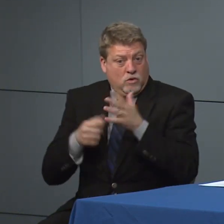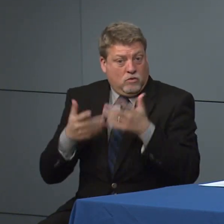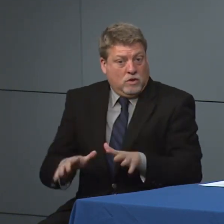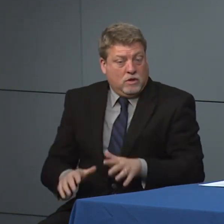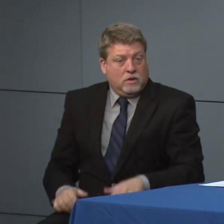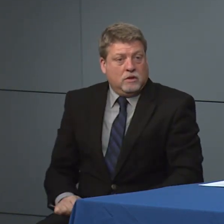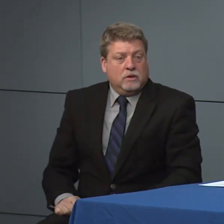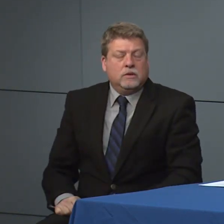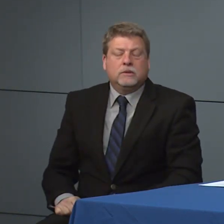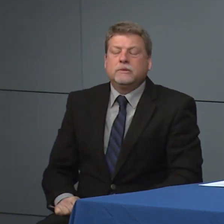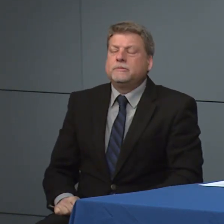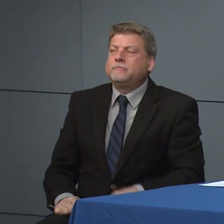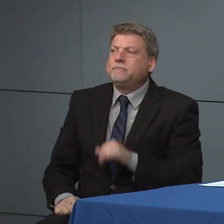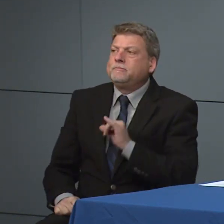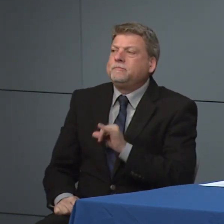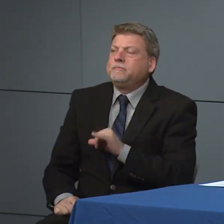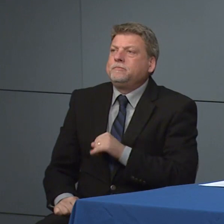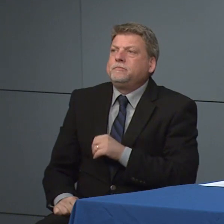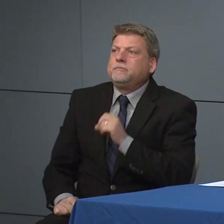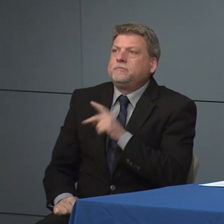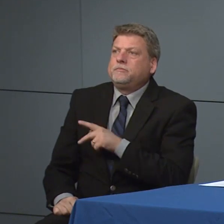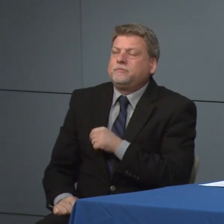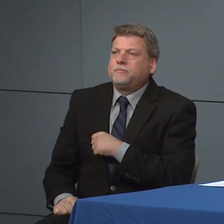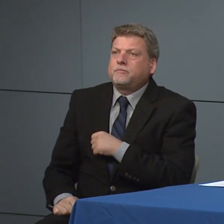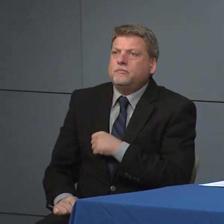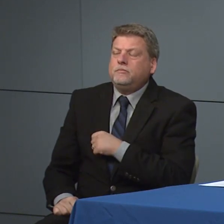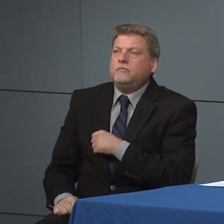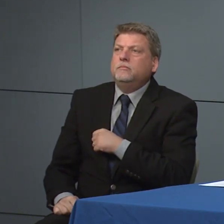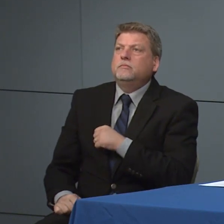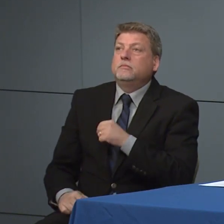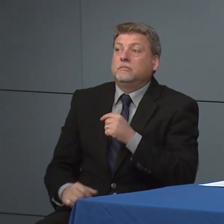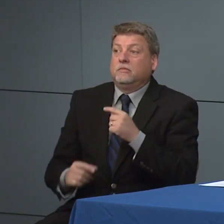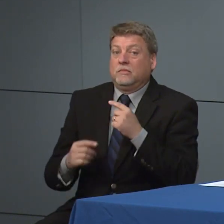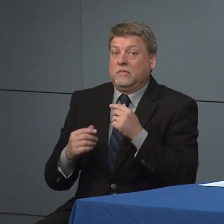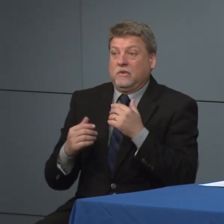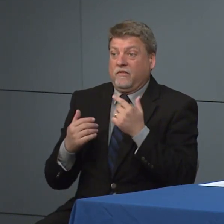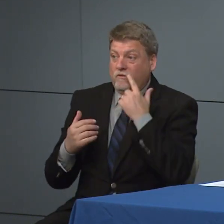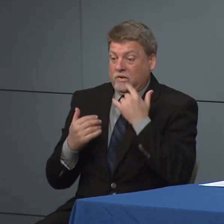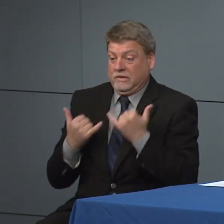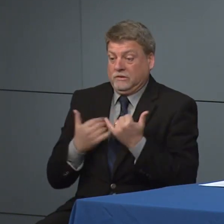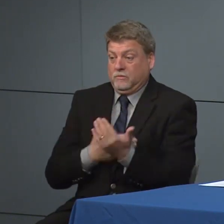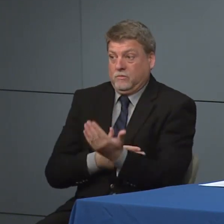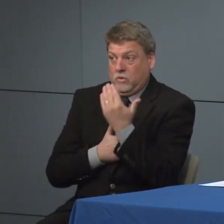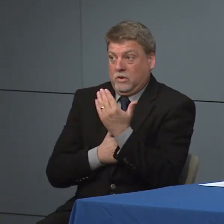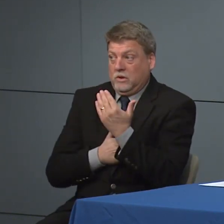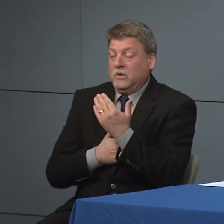Say so as of this morning of the people for whom we have the